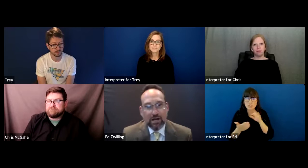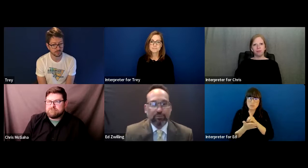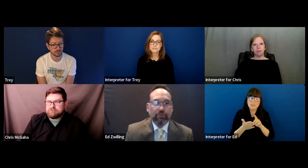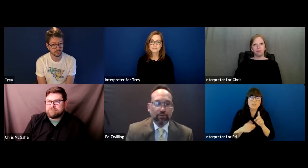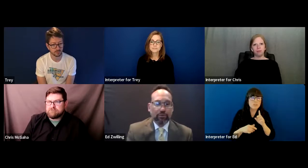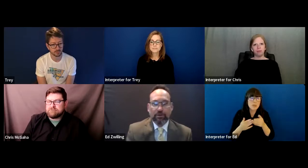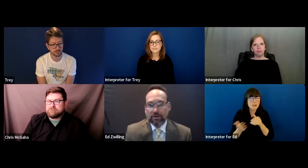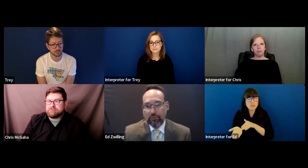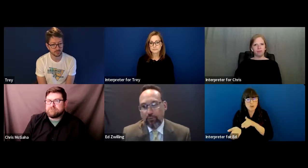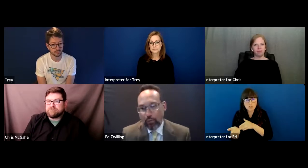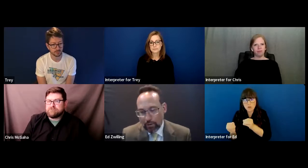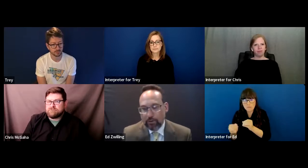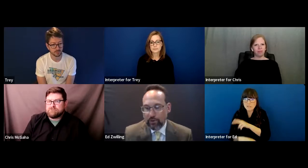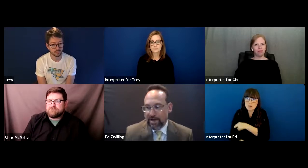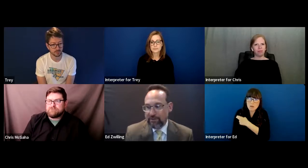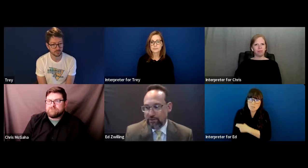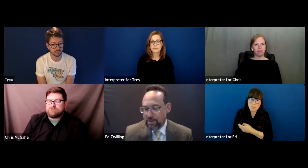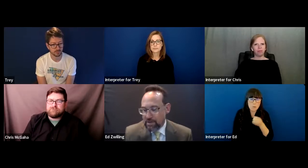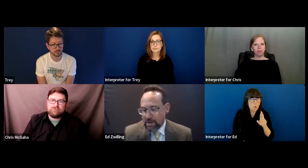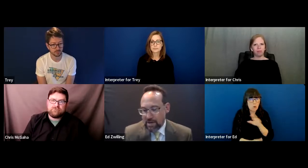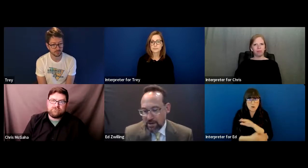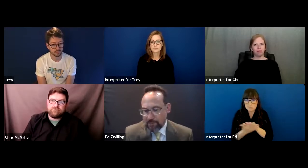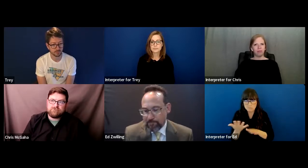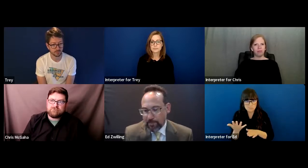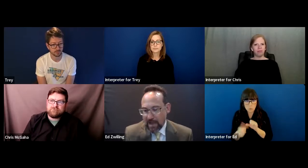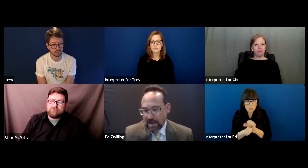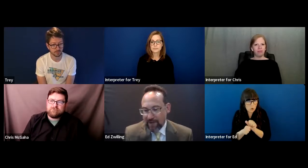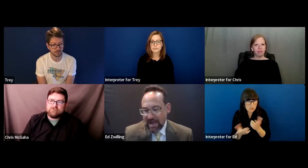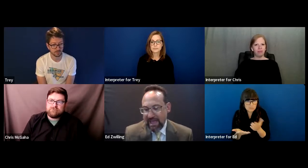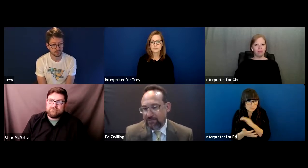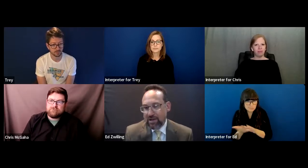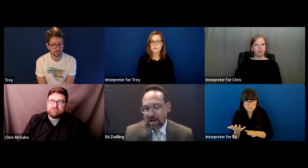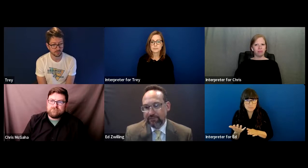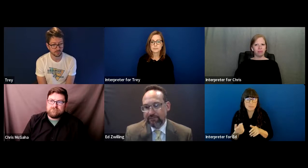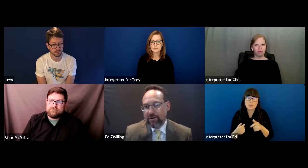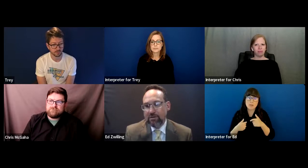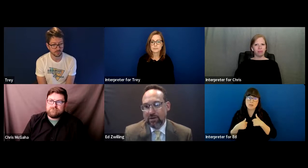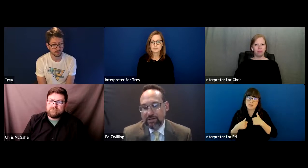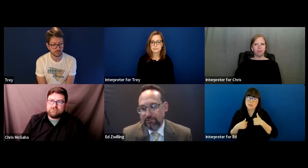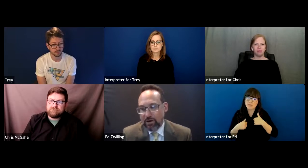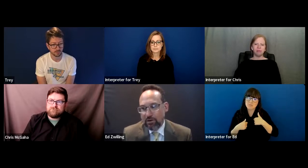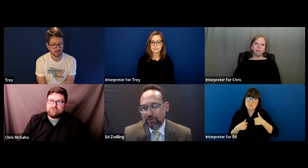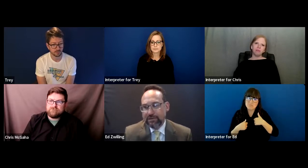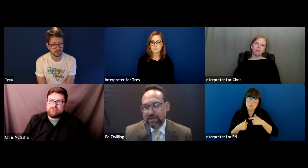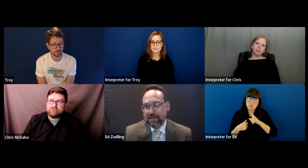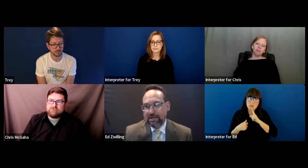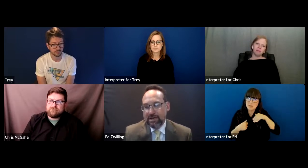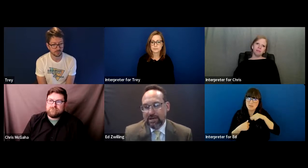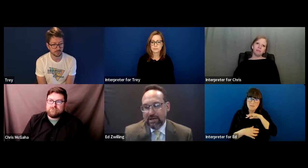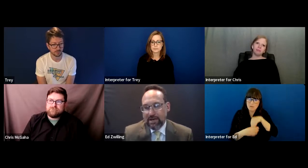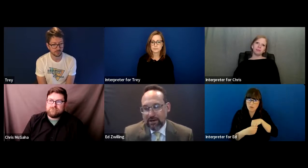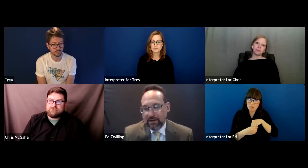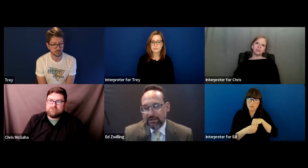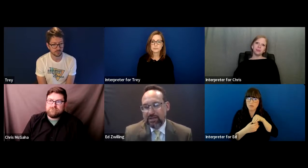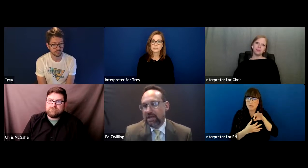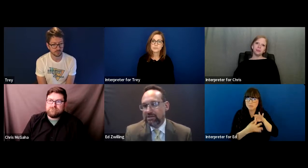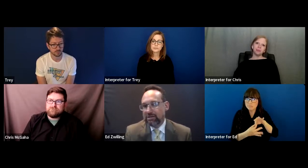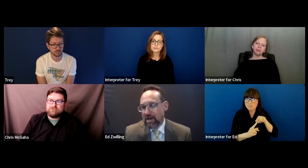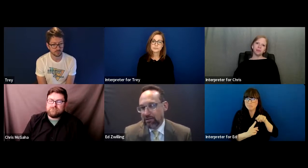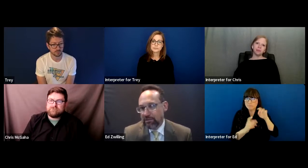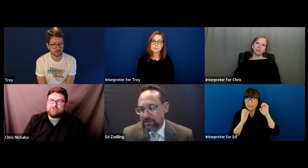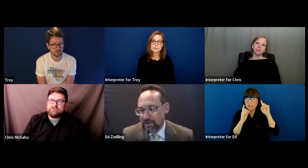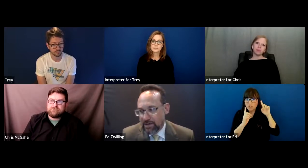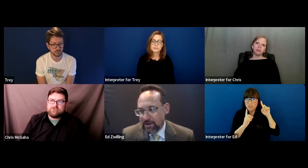at a hospital or work, what have you, I haven't gotten very much involved in education matters